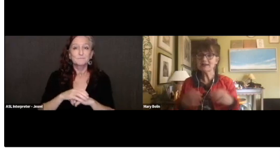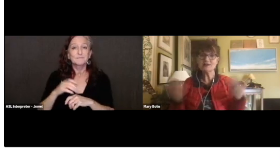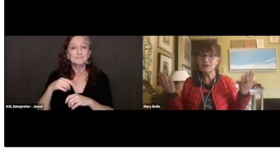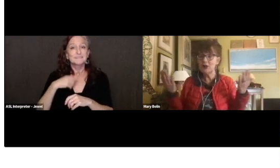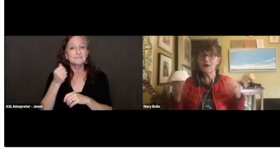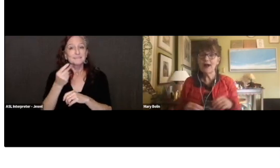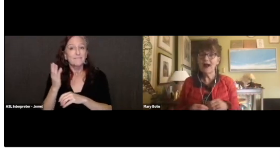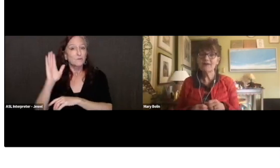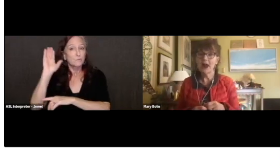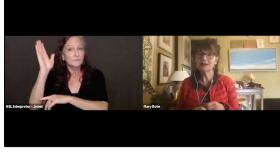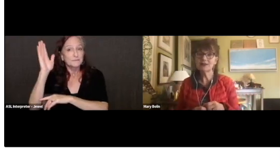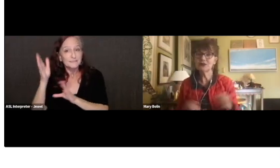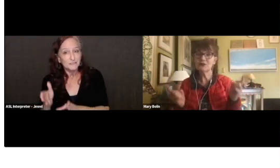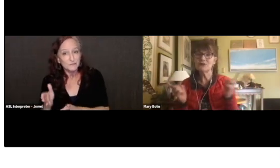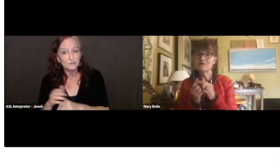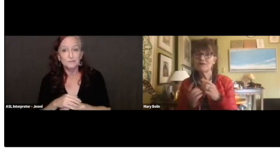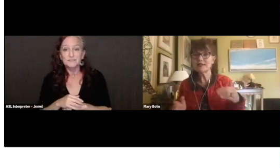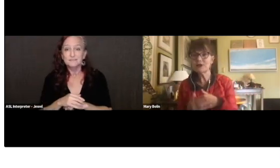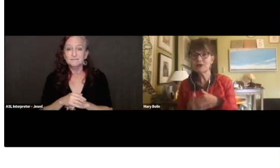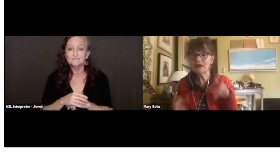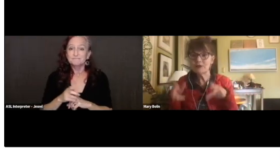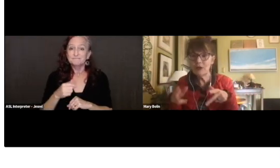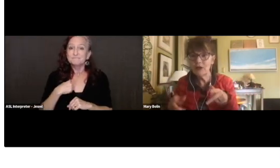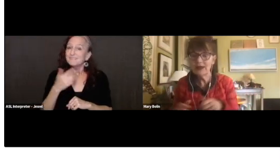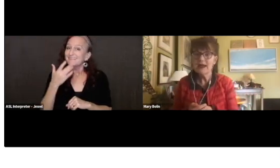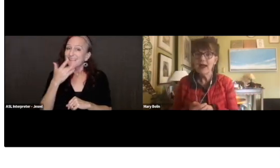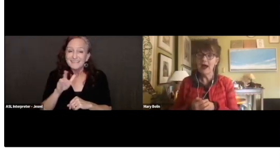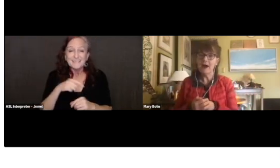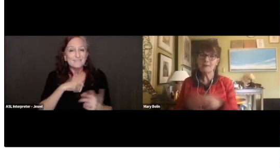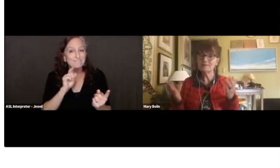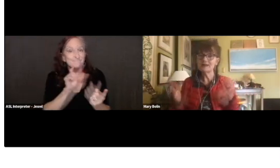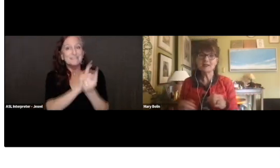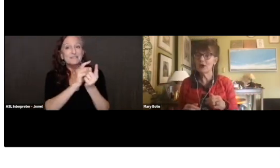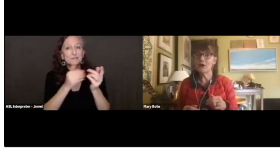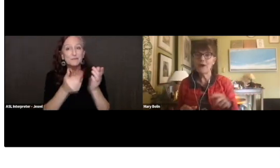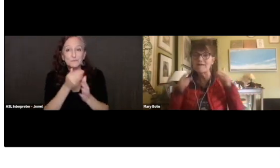And, you know, I've gotten to meet new people, you know,